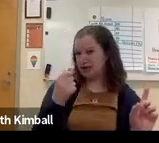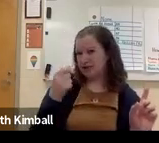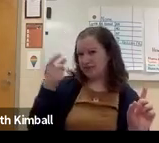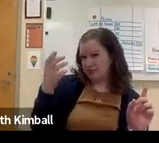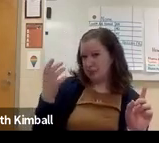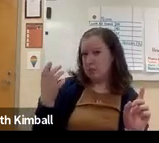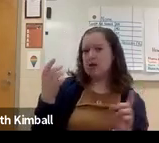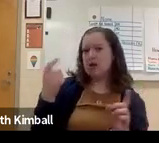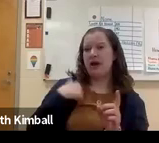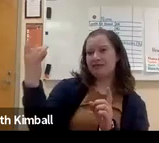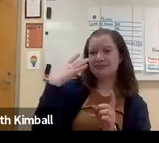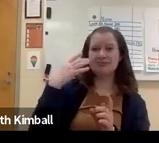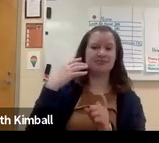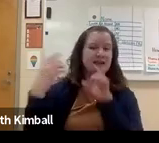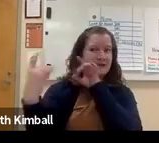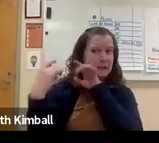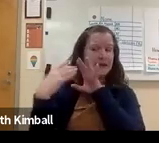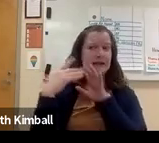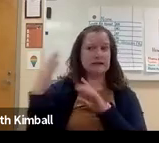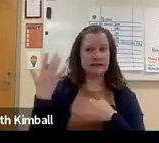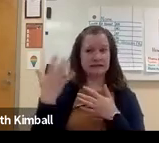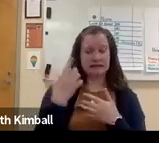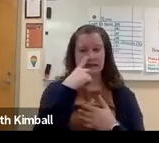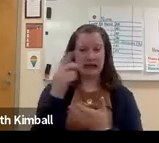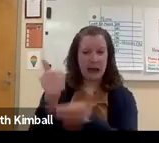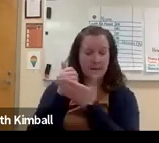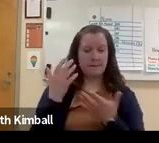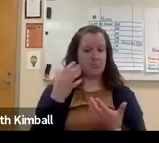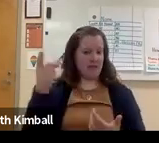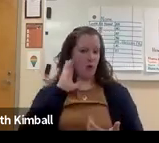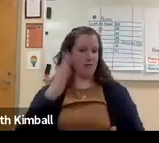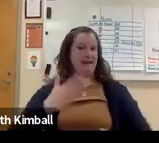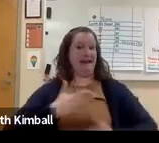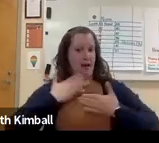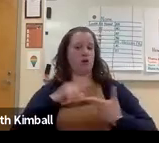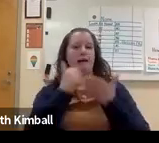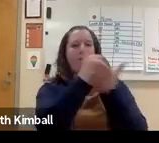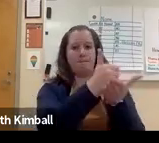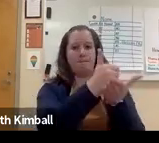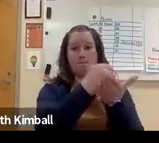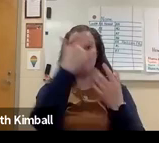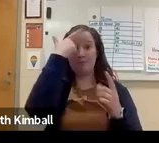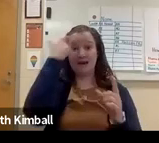They usually will have access to some resources and some tips on places to find information.